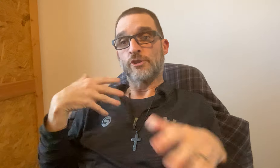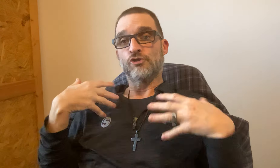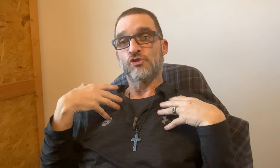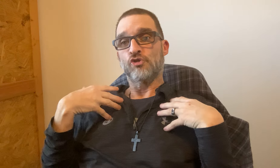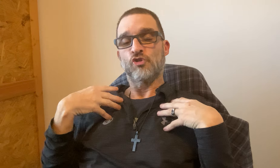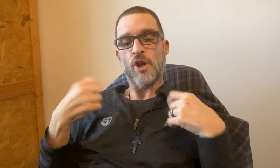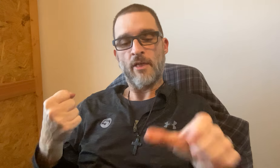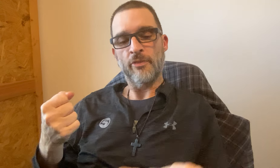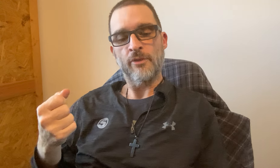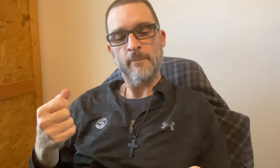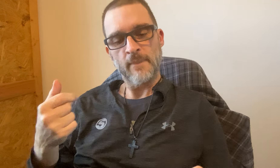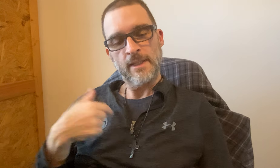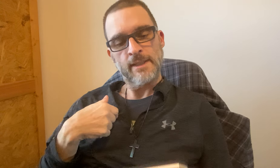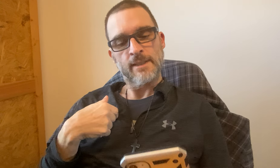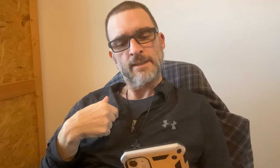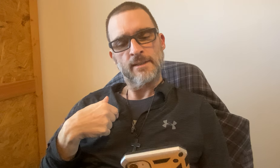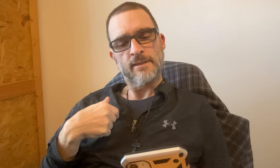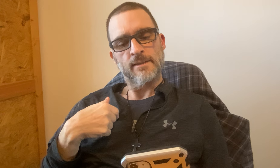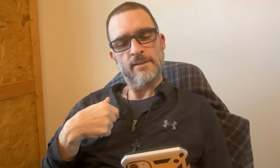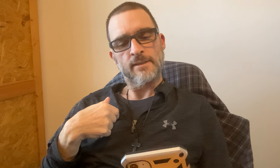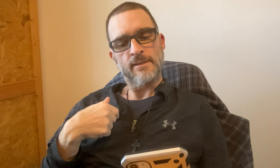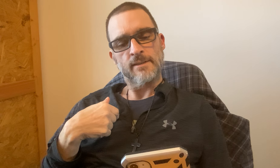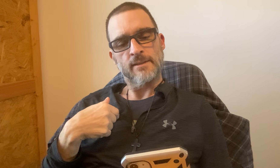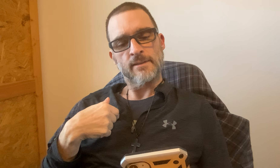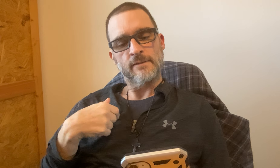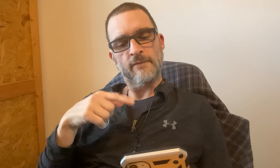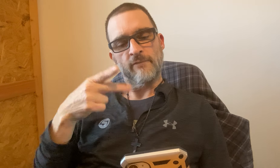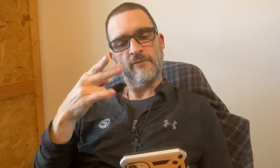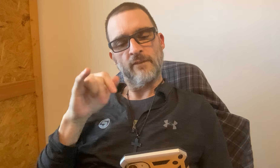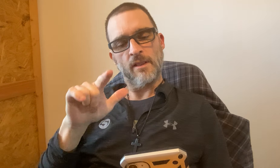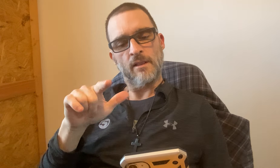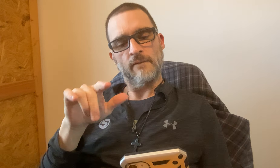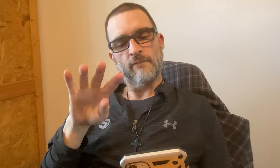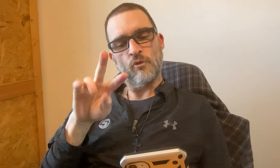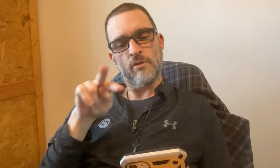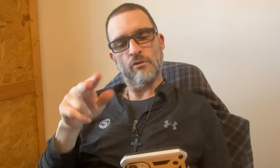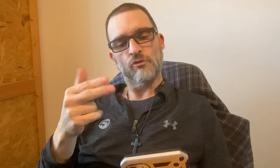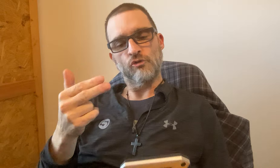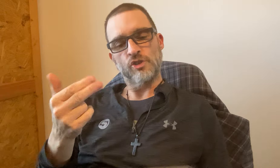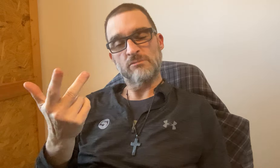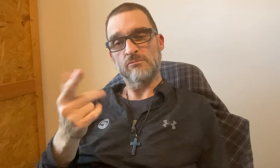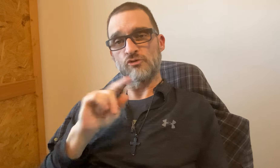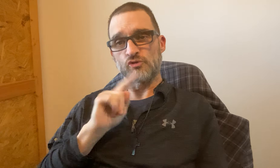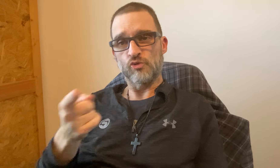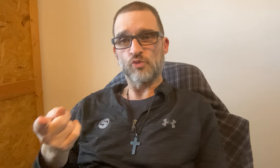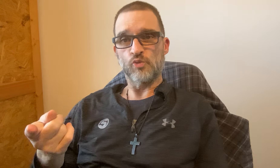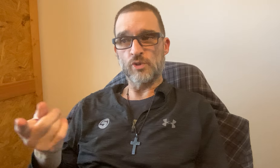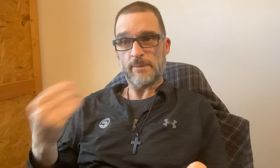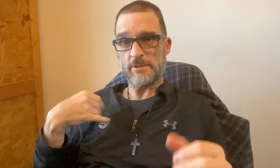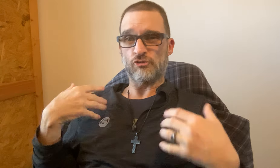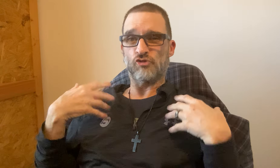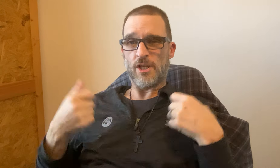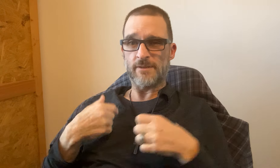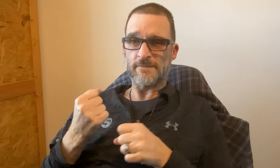who strengthens me." Philippias 4:13 It's true.